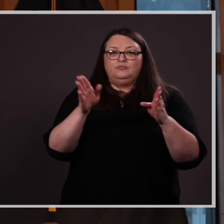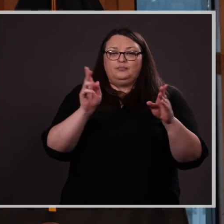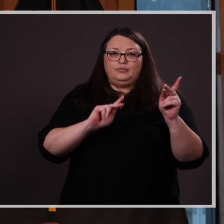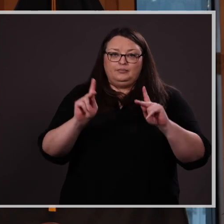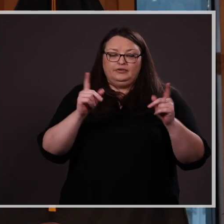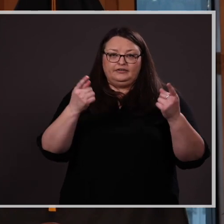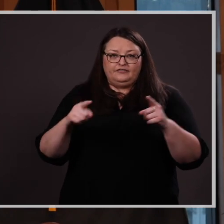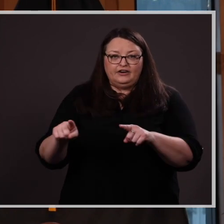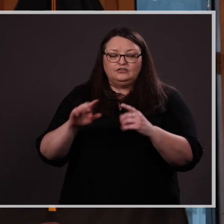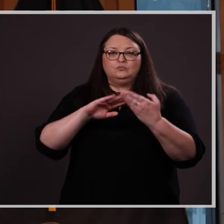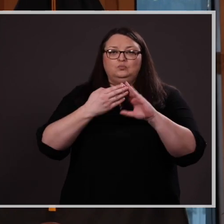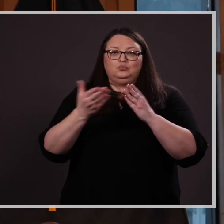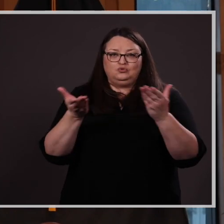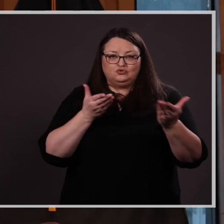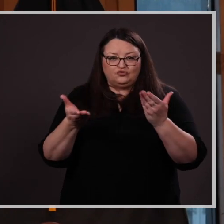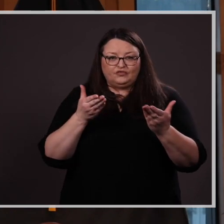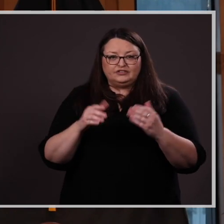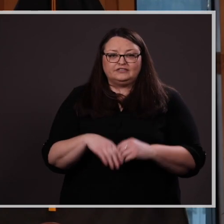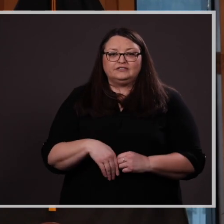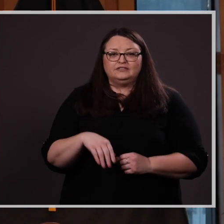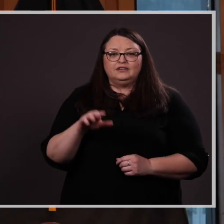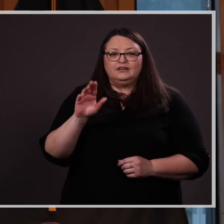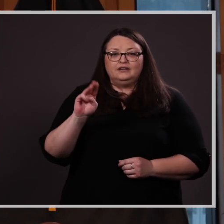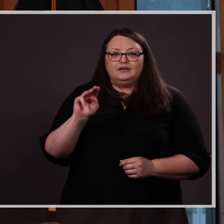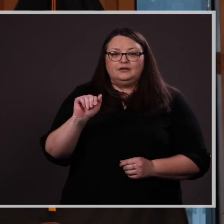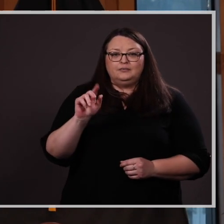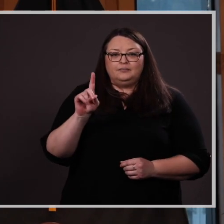Service. MADELINE MARIE DALEY is the winner of the